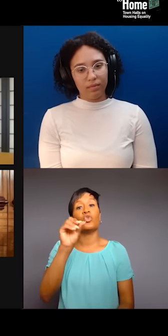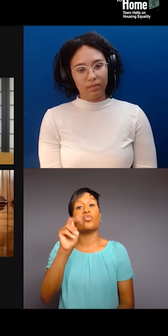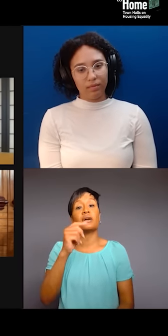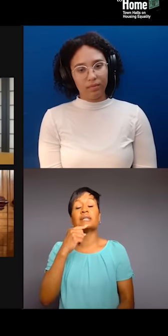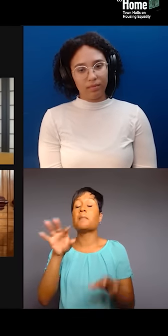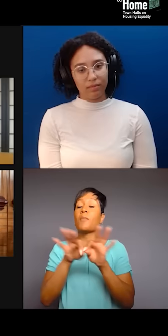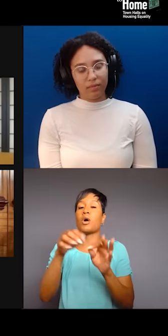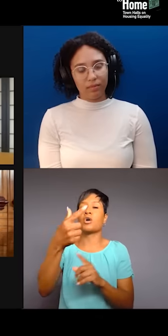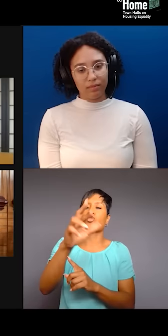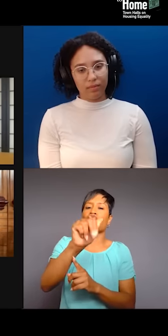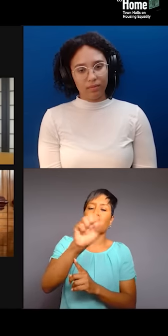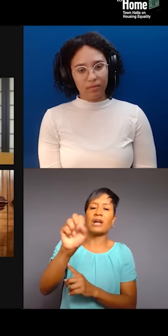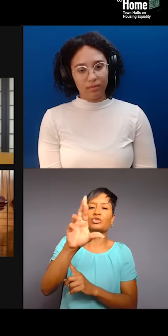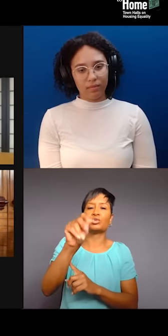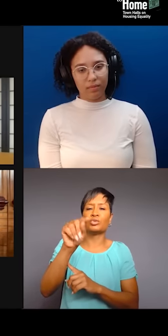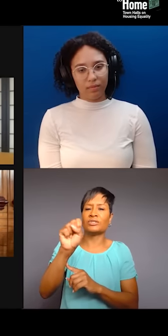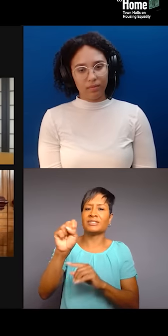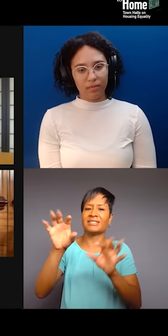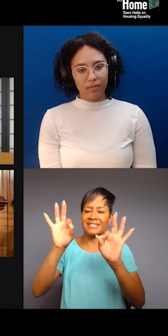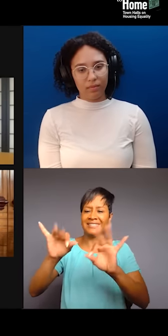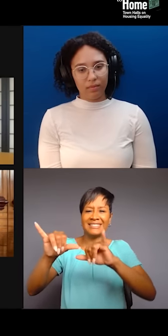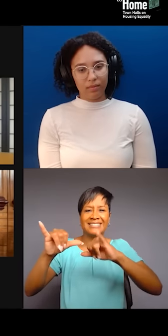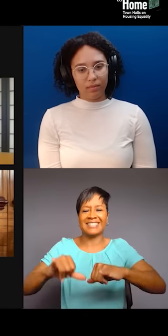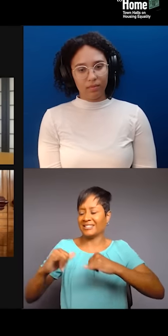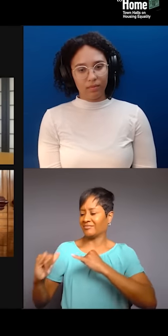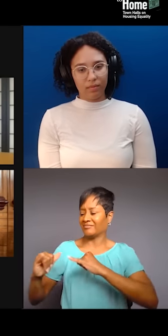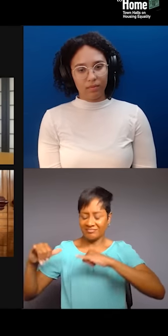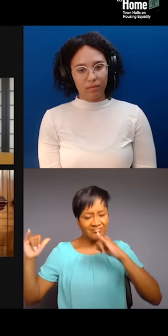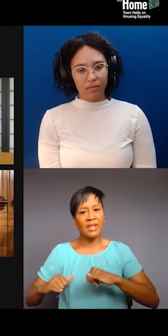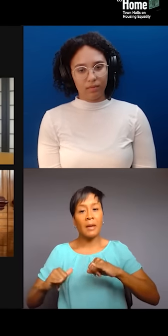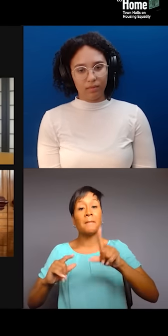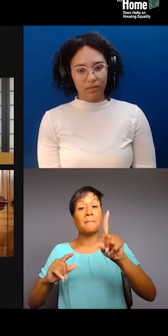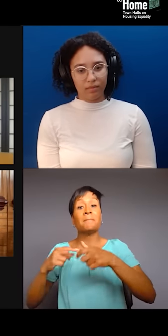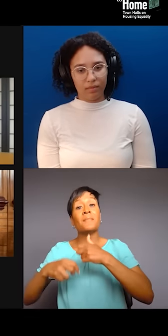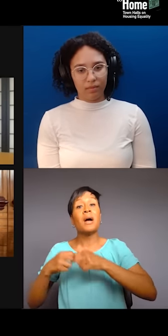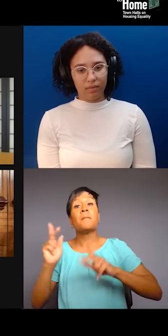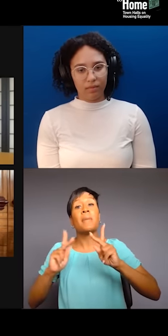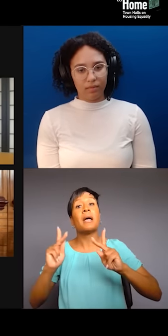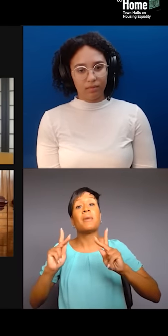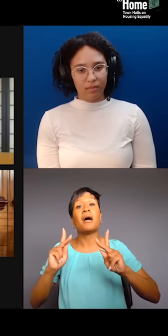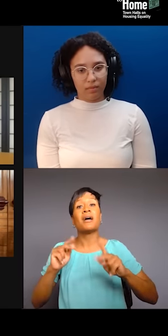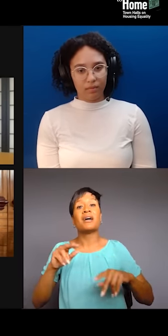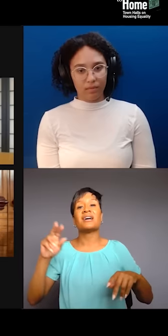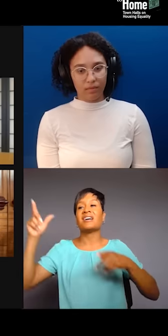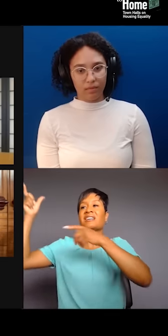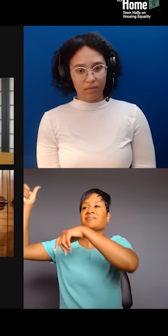The problem is we always have people come off from a UFO in our communities. Like, they coming to save us instead of us saving us.